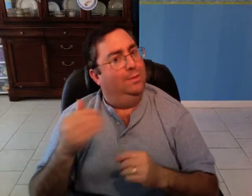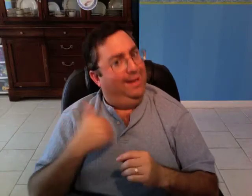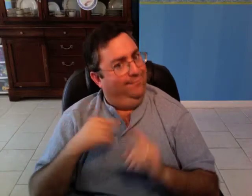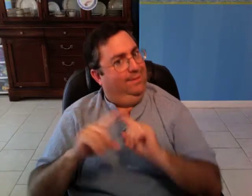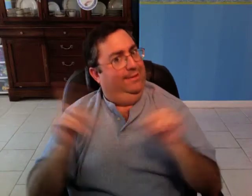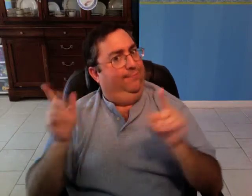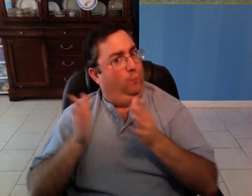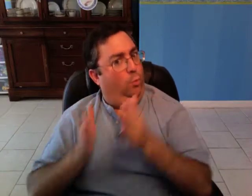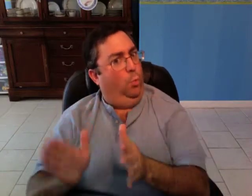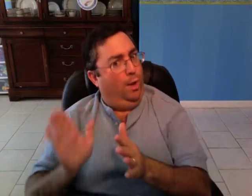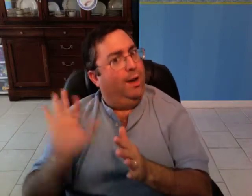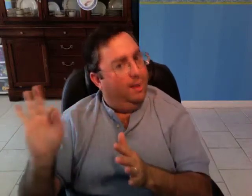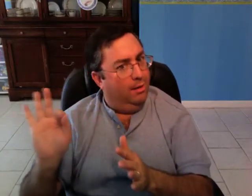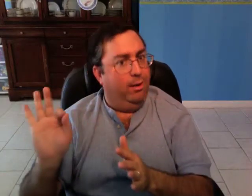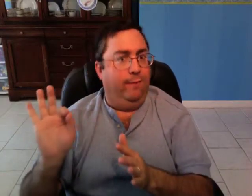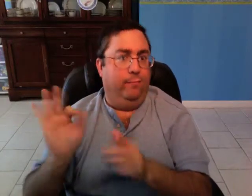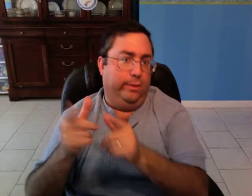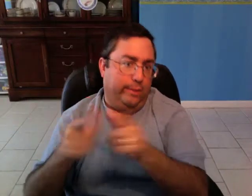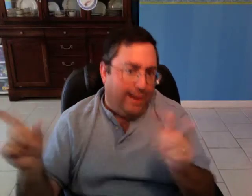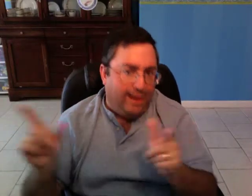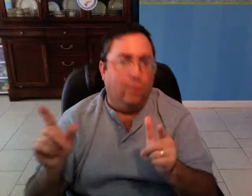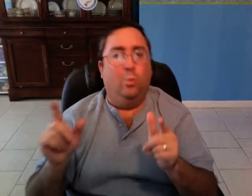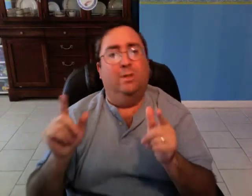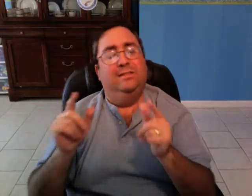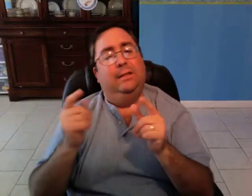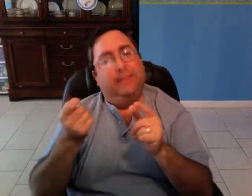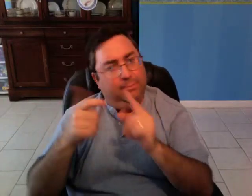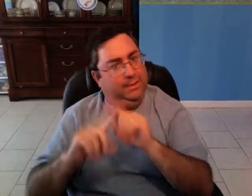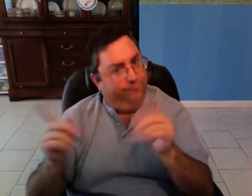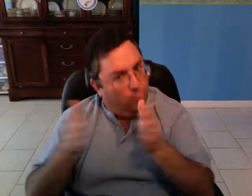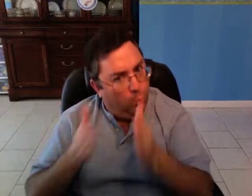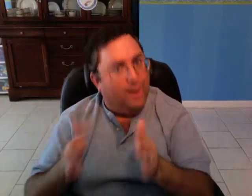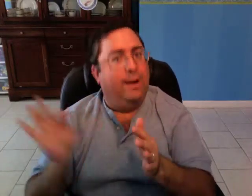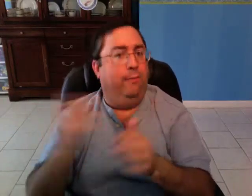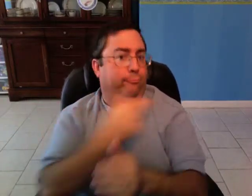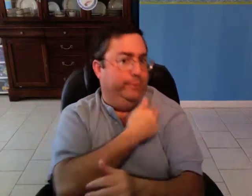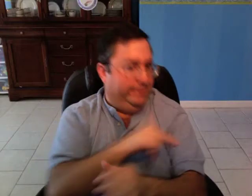have different ways of language and religion